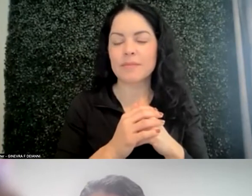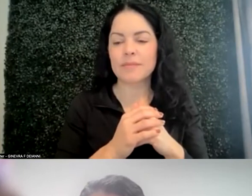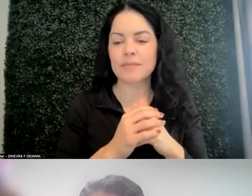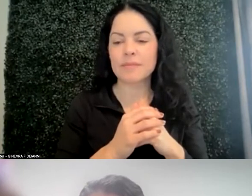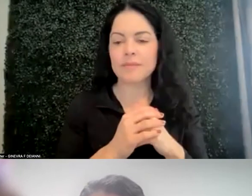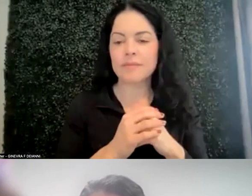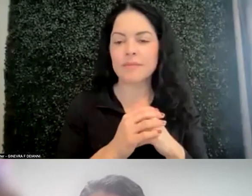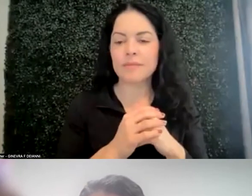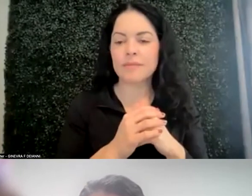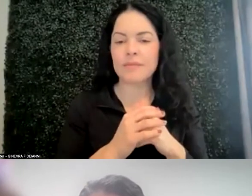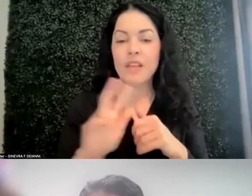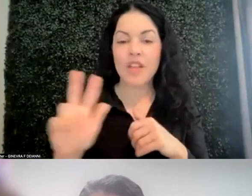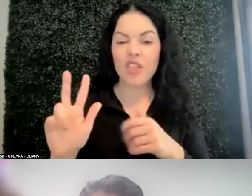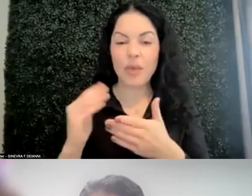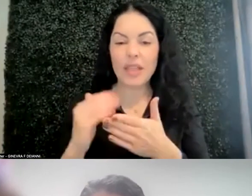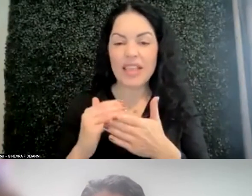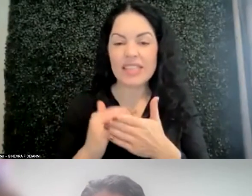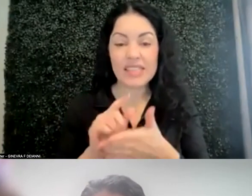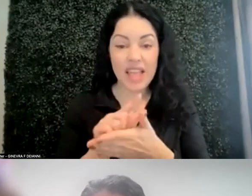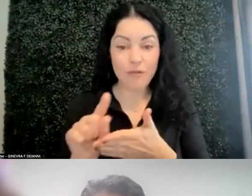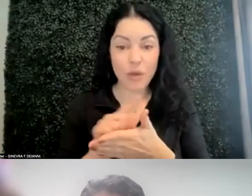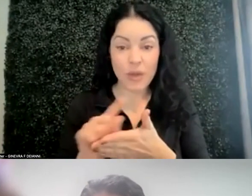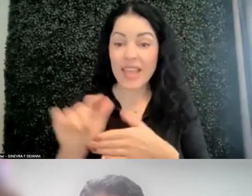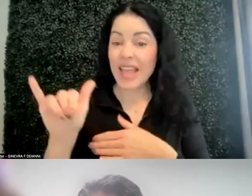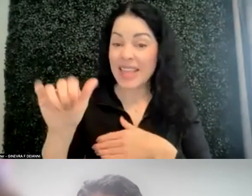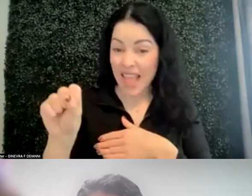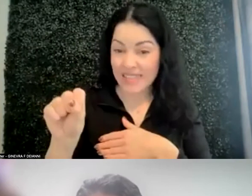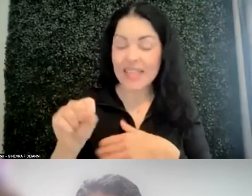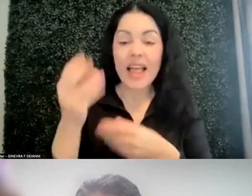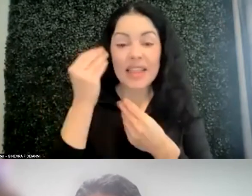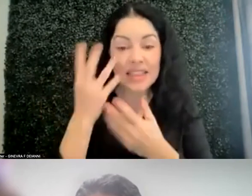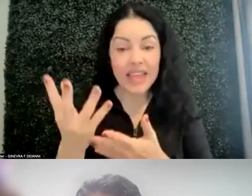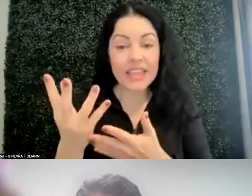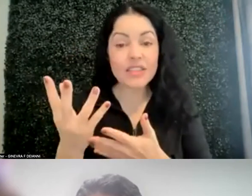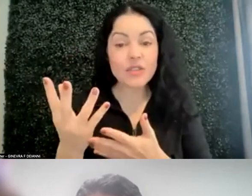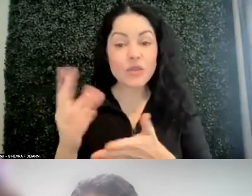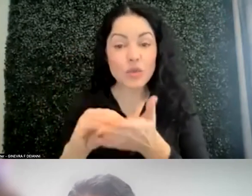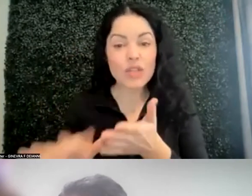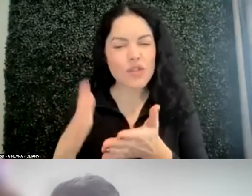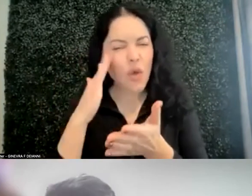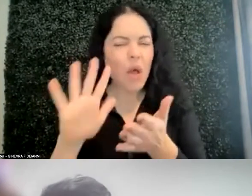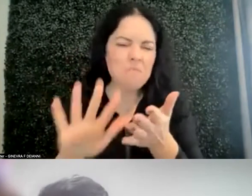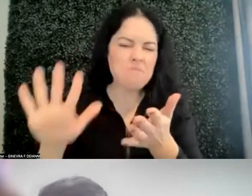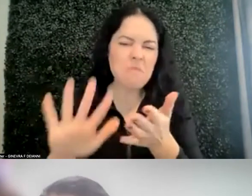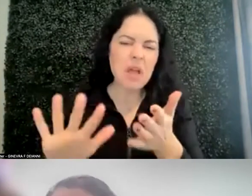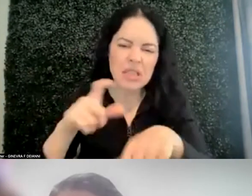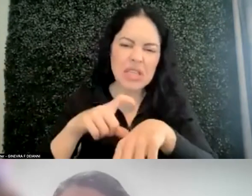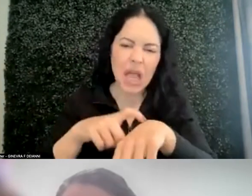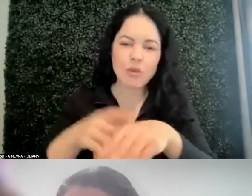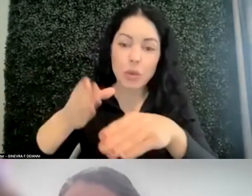About three lessons a week, typical-- yes. Letting students know how long it will take to complete something is a really helpful thing.